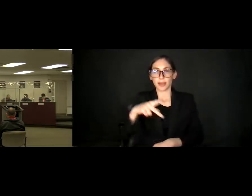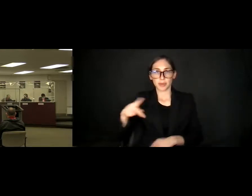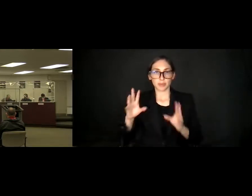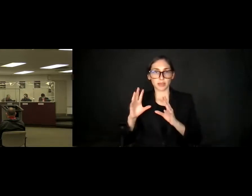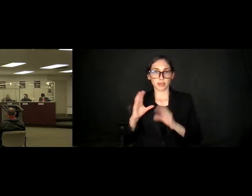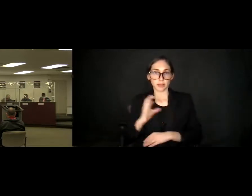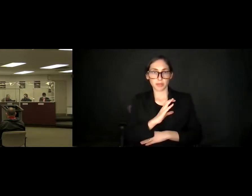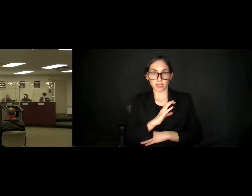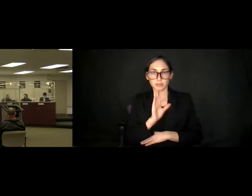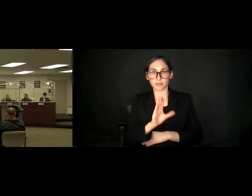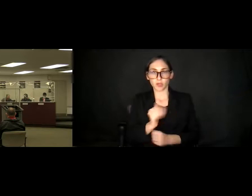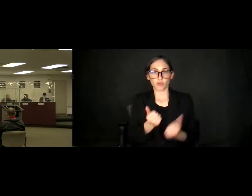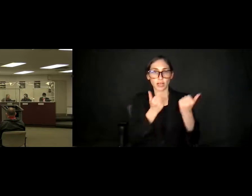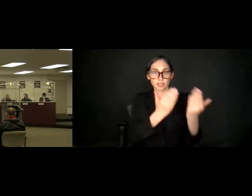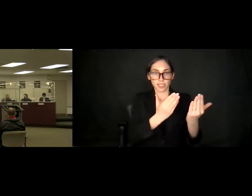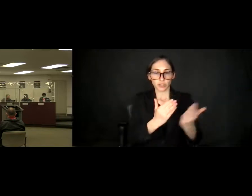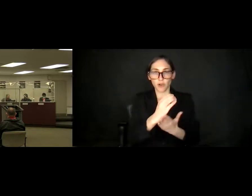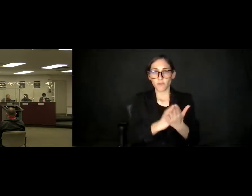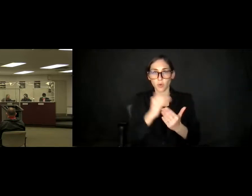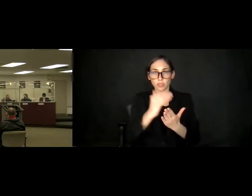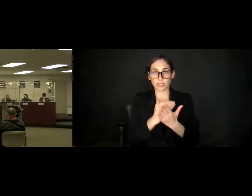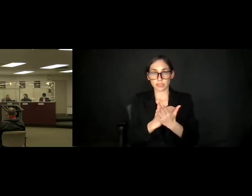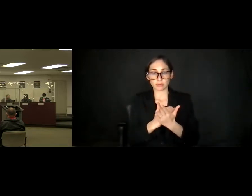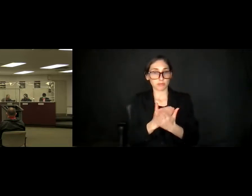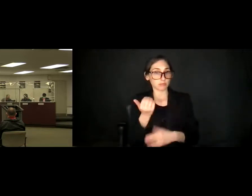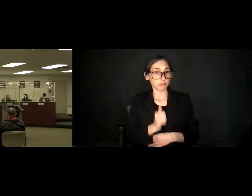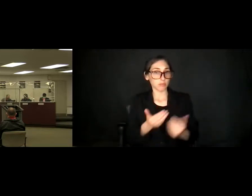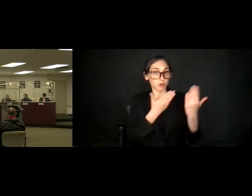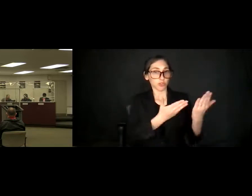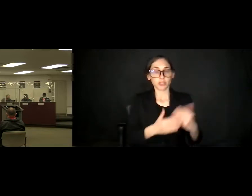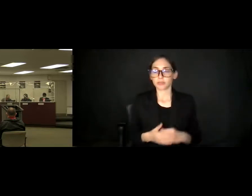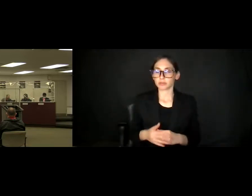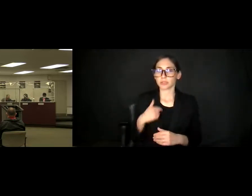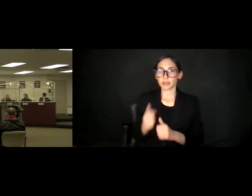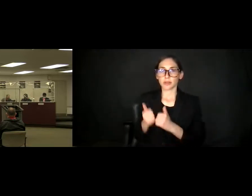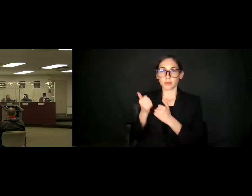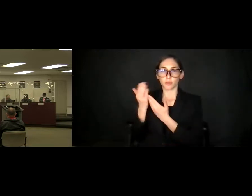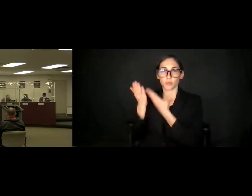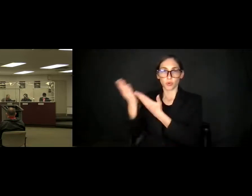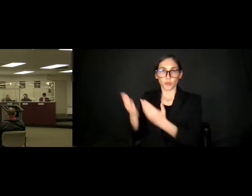of Course Listing. May I hear a motion? So move. Second. Discussion?